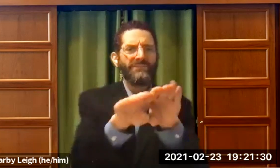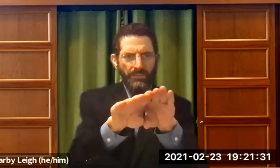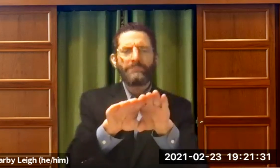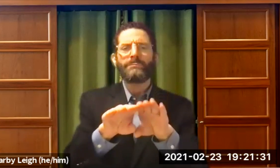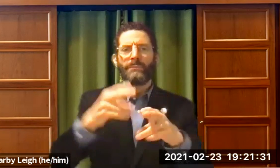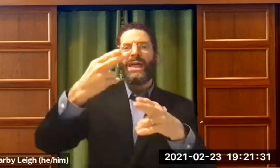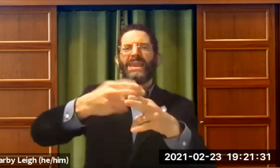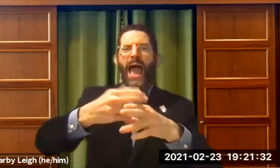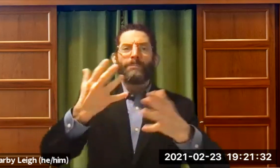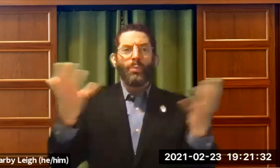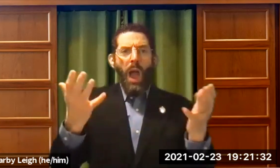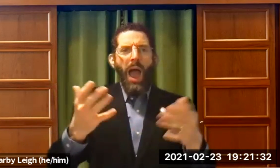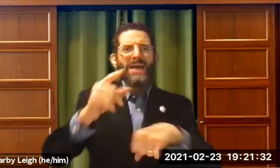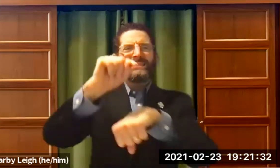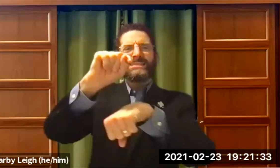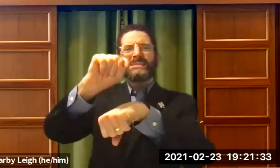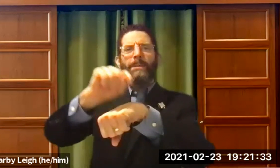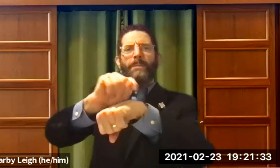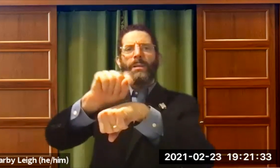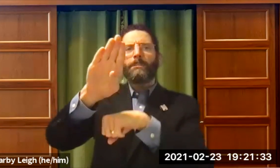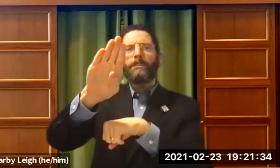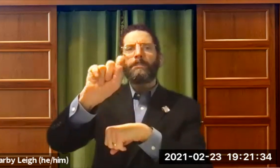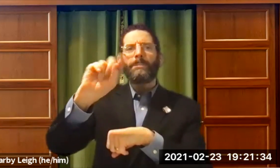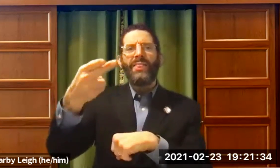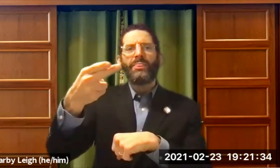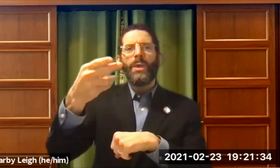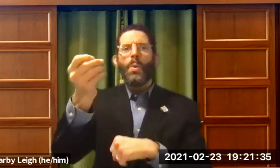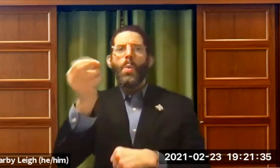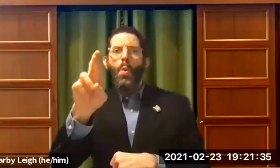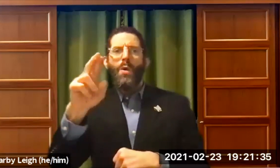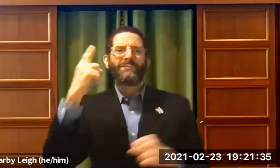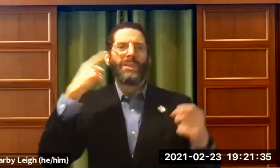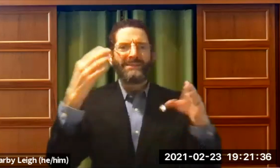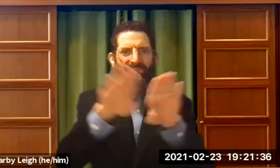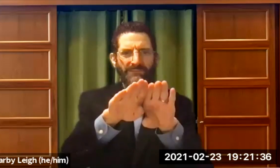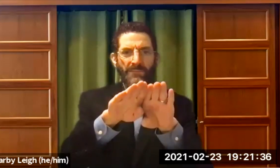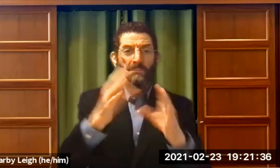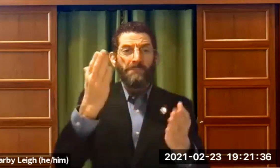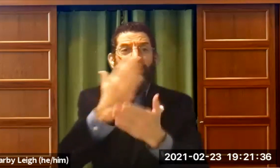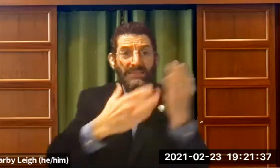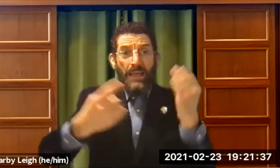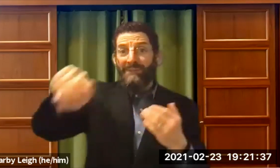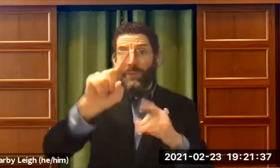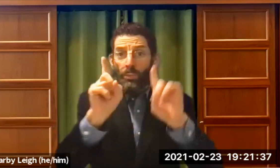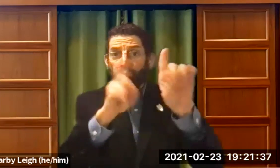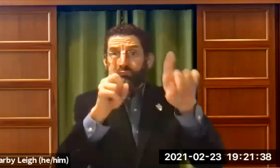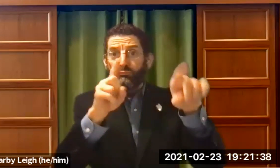connected to a synagogue for the deaf. The name was Temple Beth Or for the deaf.